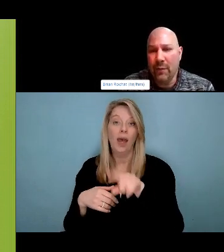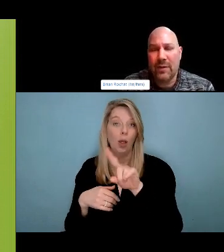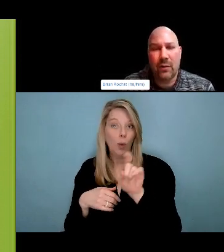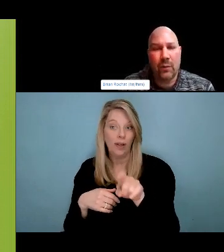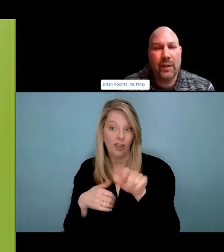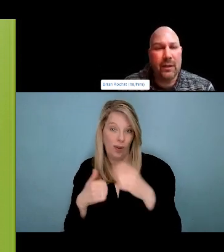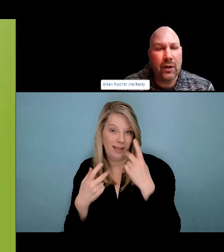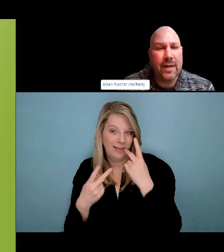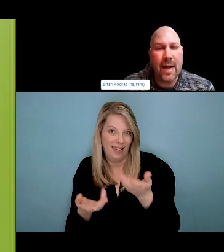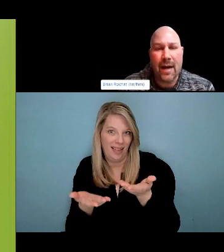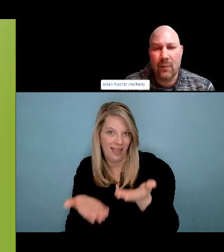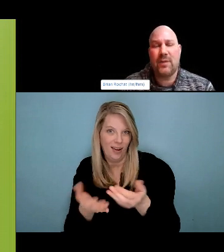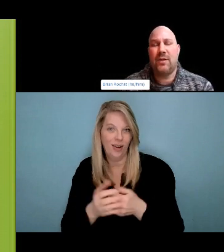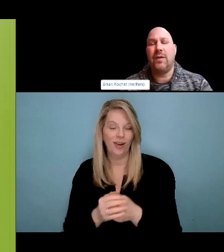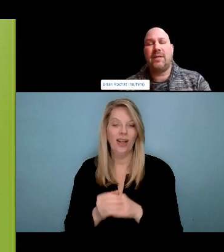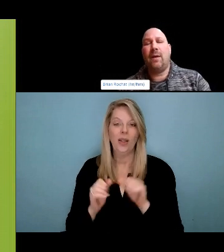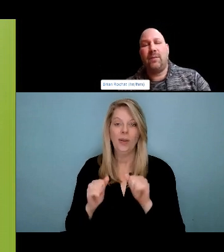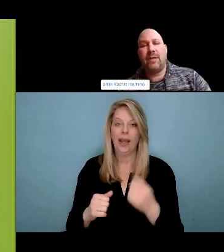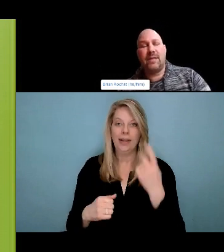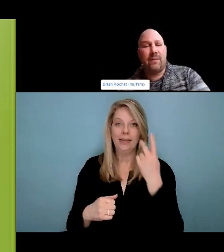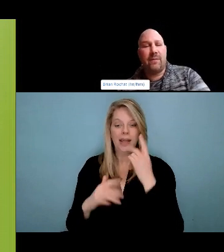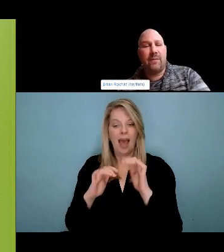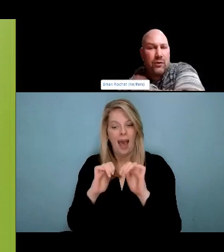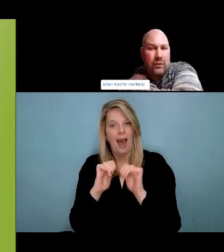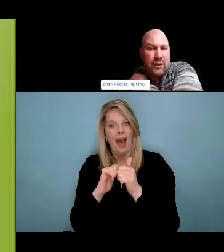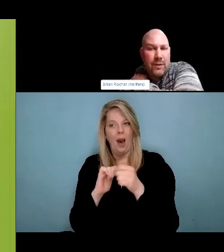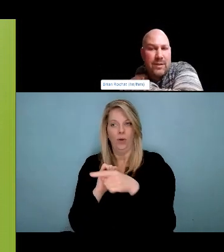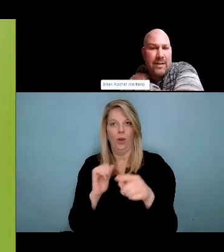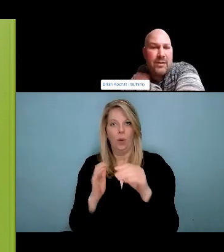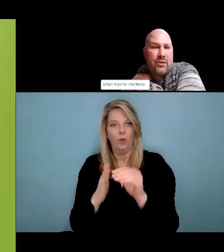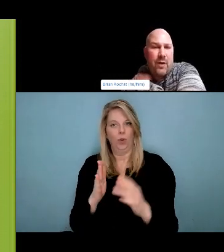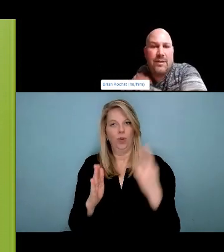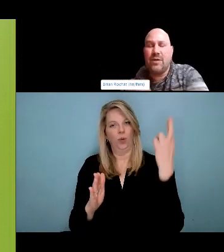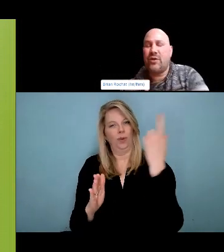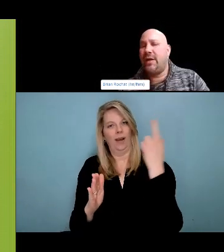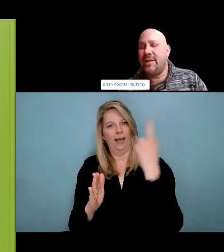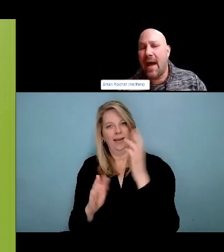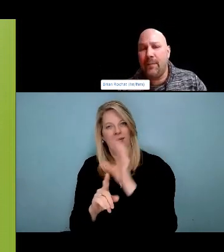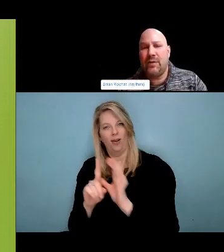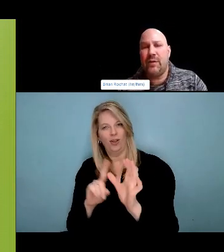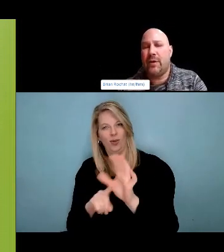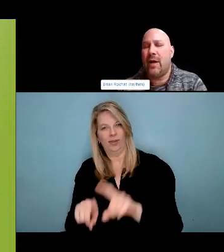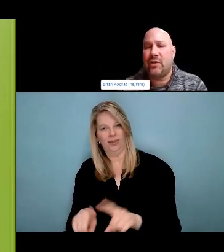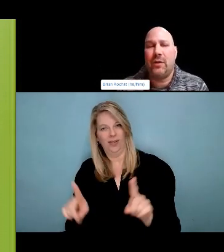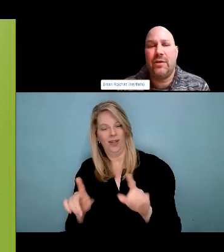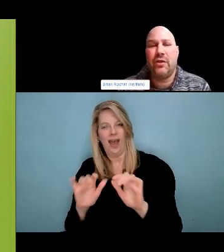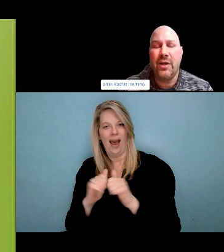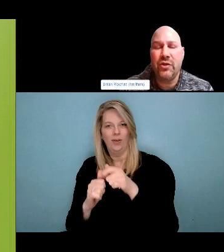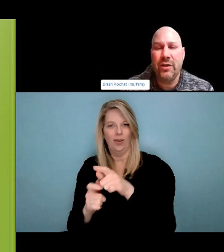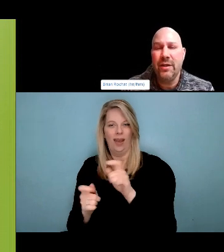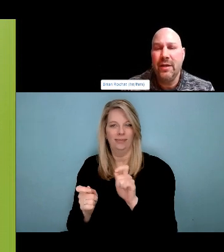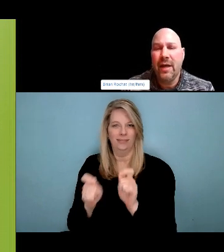that we may be using. I'm going to share a, oh, let me go back here. I'm going to share a video to get us started thinking about harm reduction and this video.